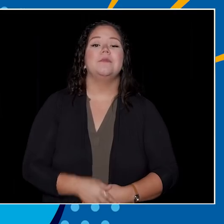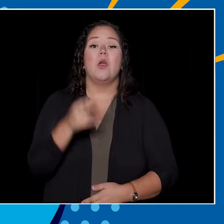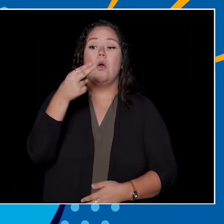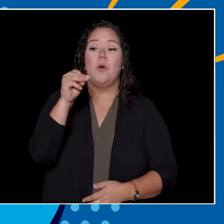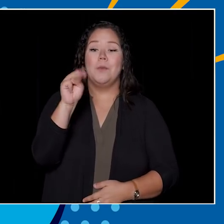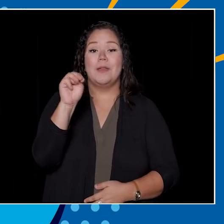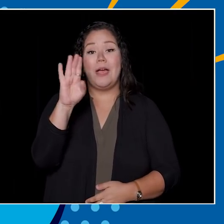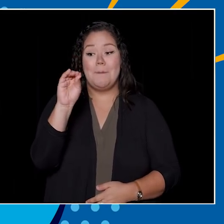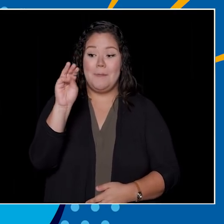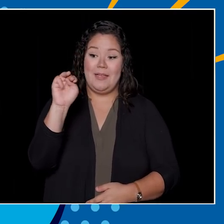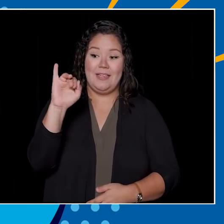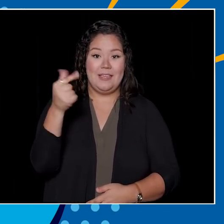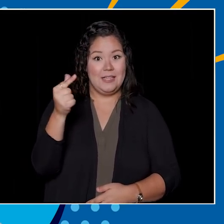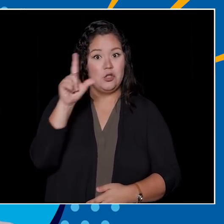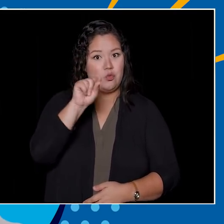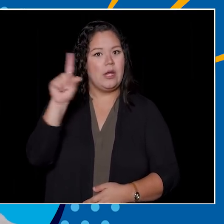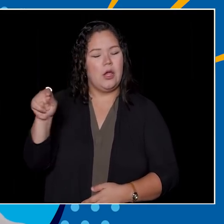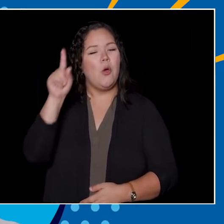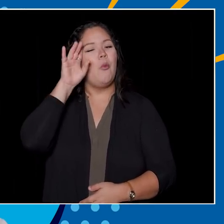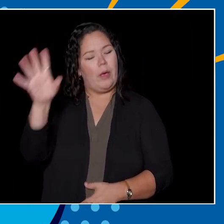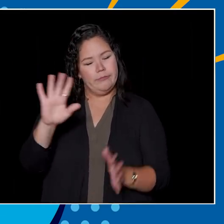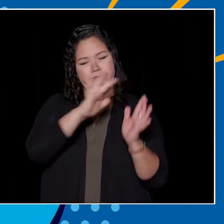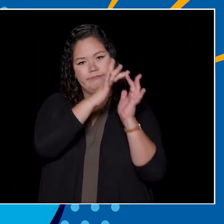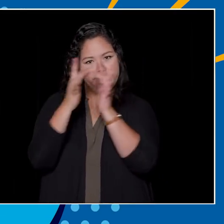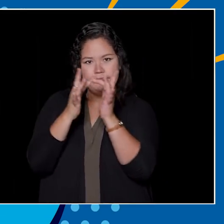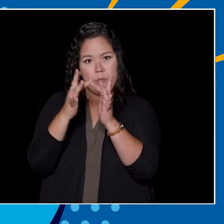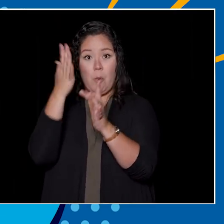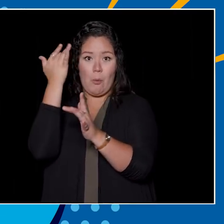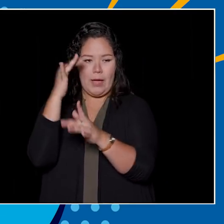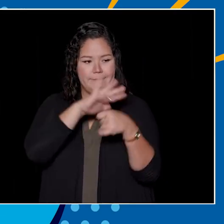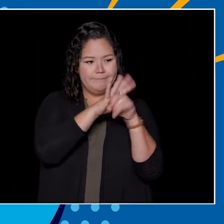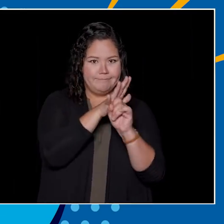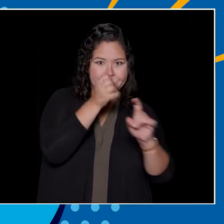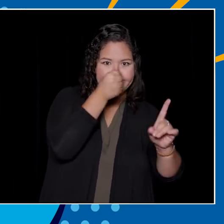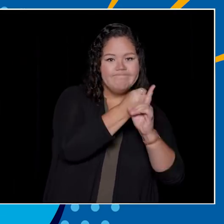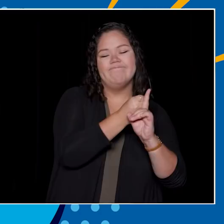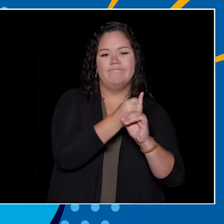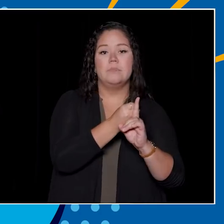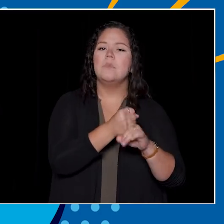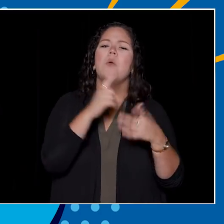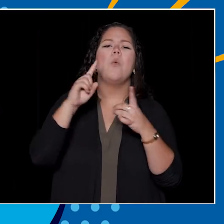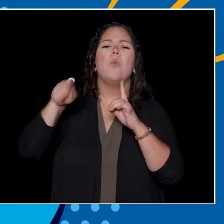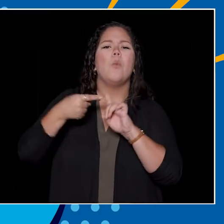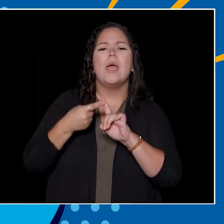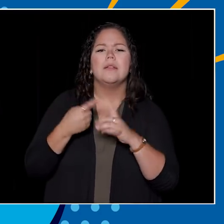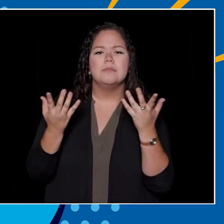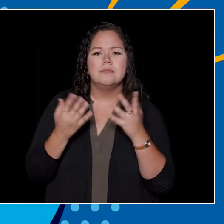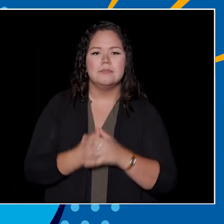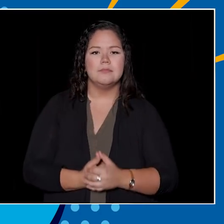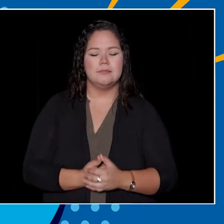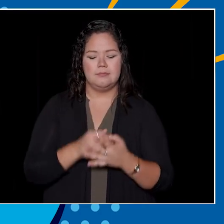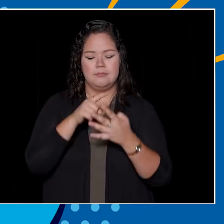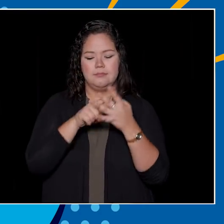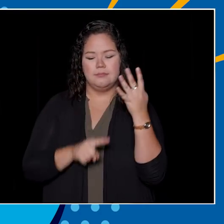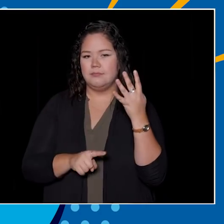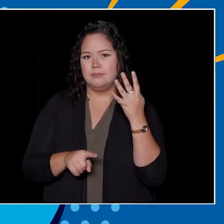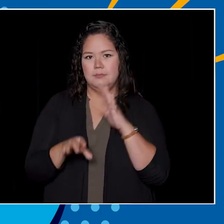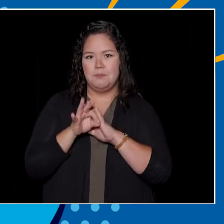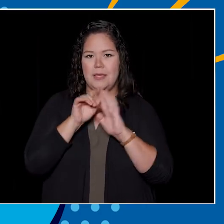Homecoming 2020 is going to be hosted virtually this year due to COVID-19. When will it be taking place? Is it A, September 10th,